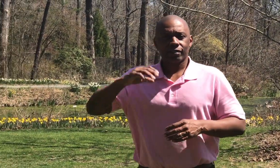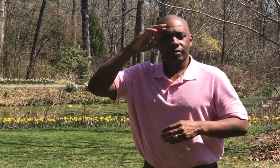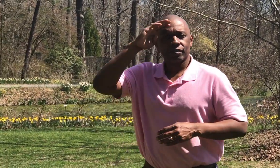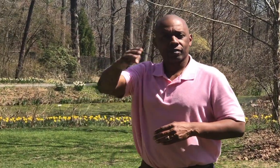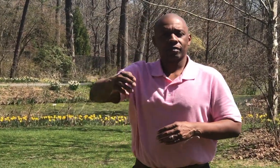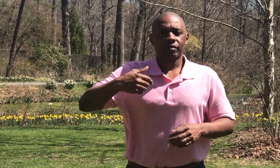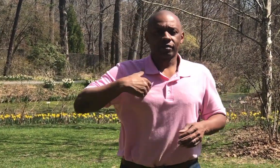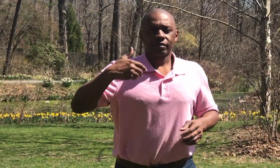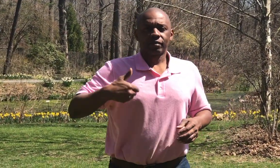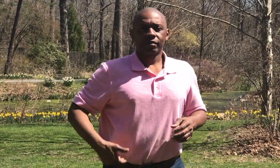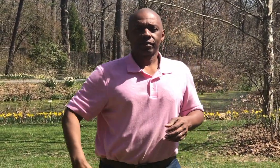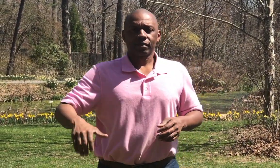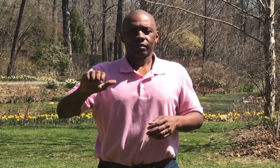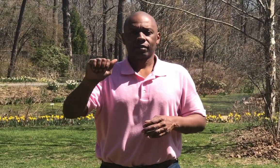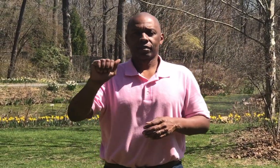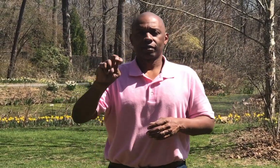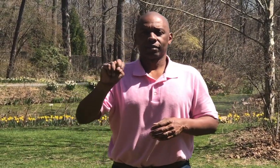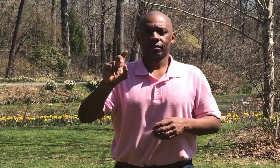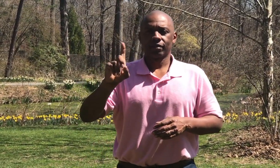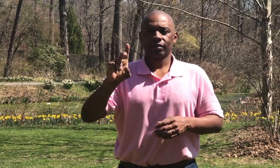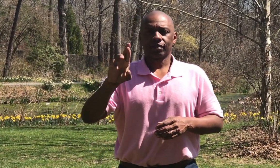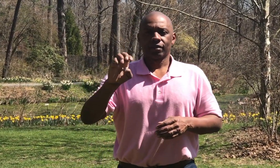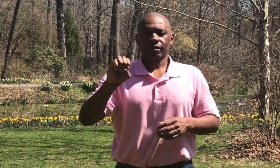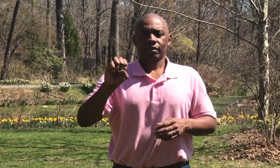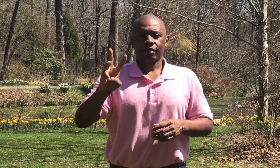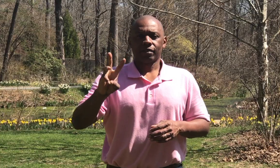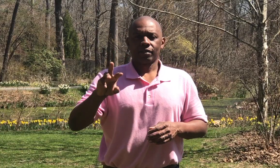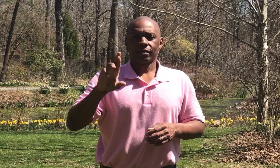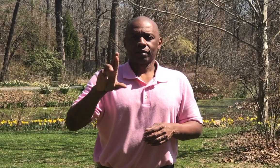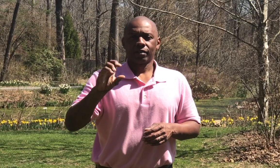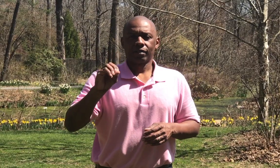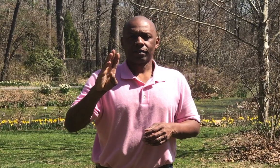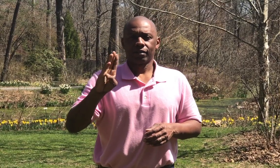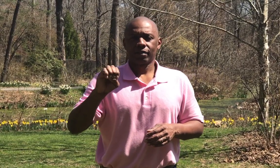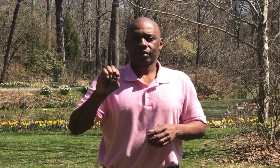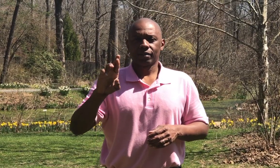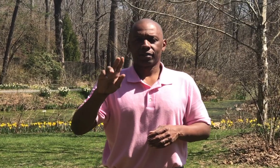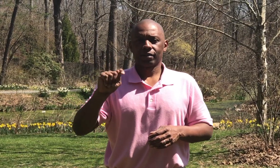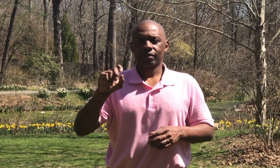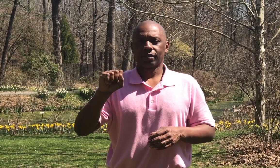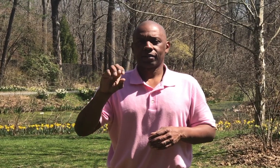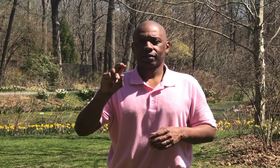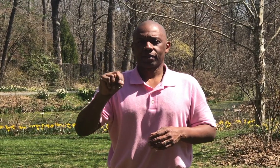Hello This is Andrew Robertson.